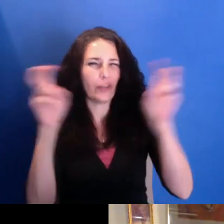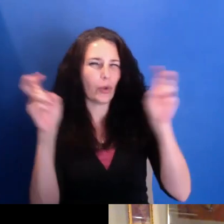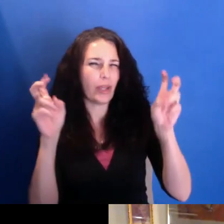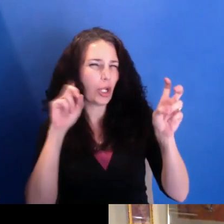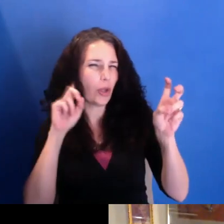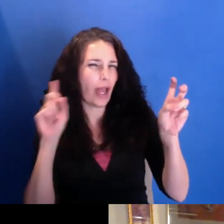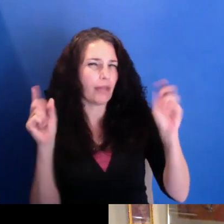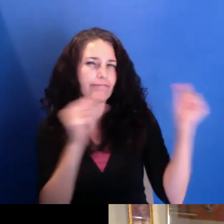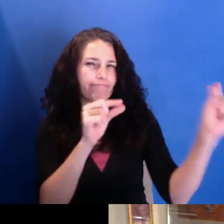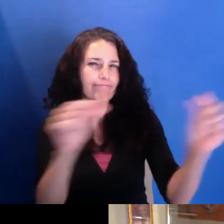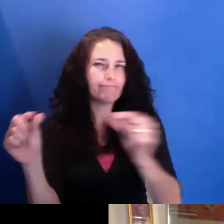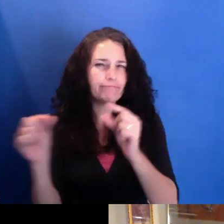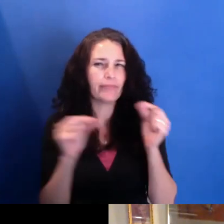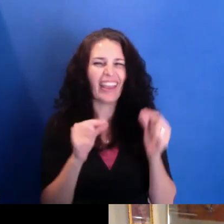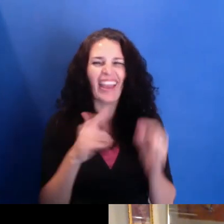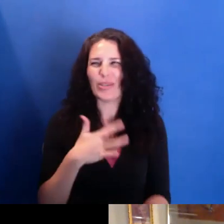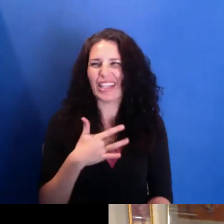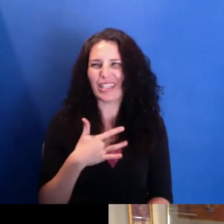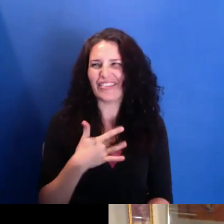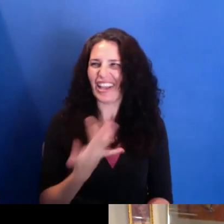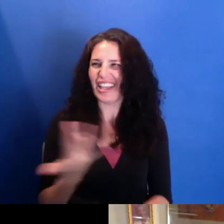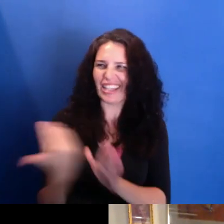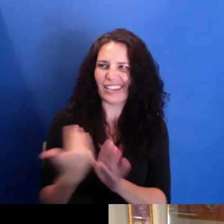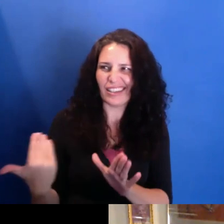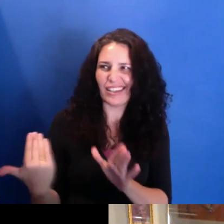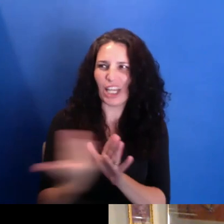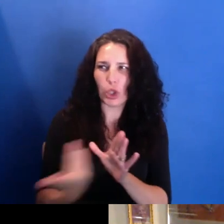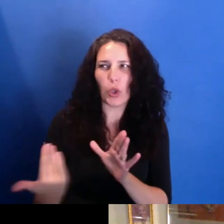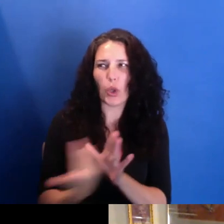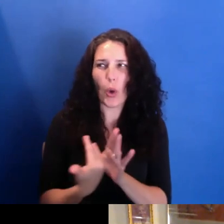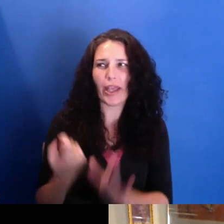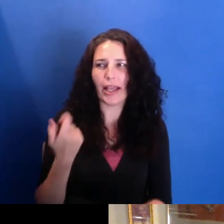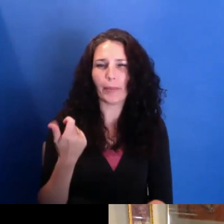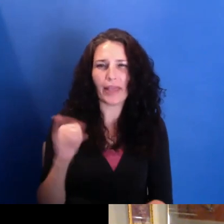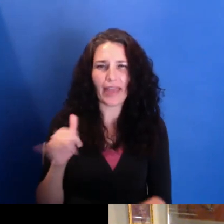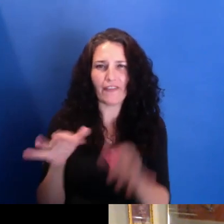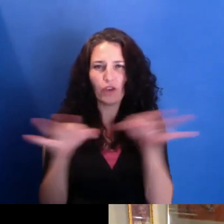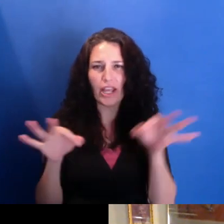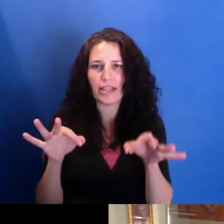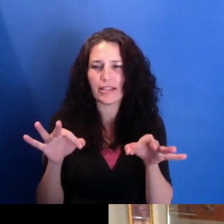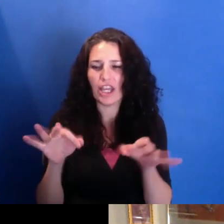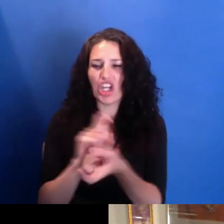it got to be annoying to me and LaRon. It's kind of an annoying phrase because the narrative